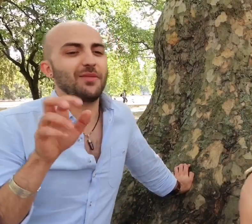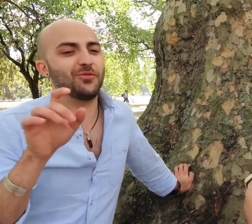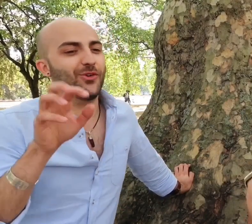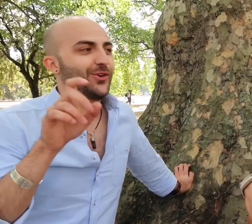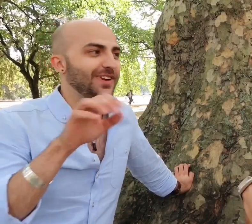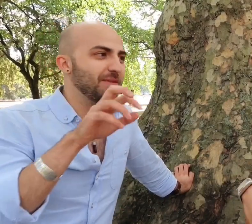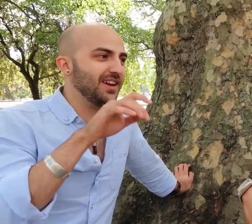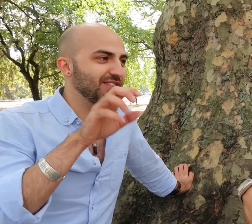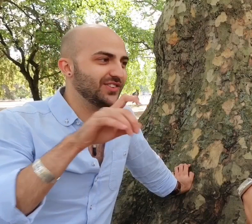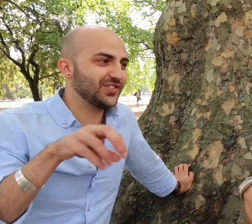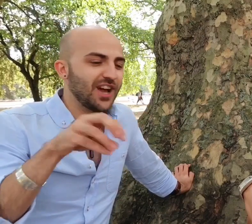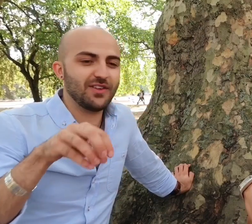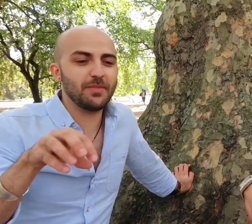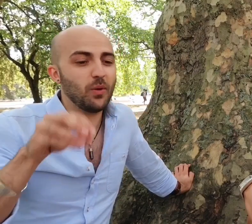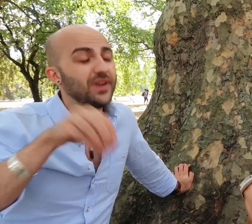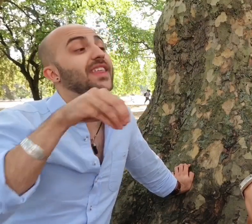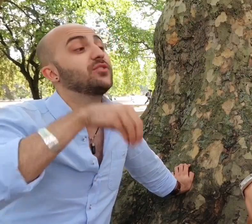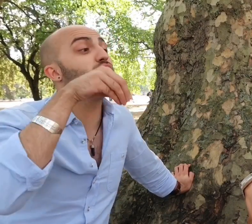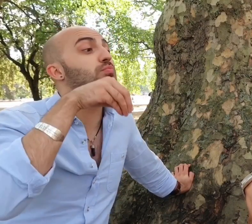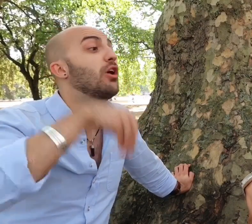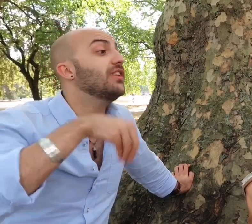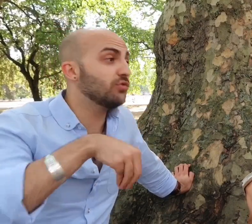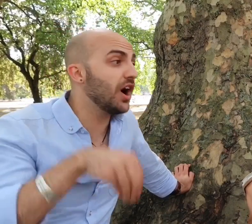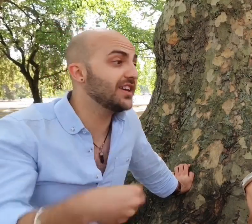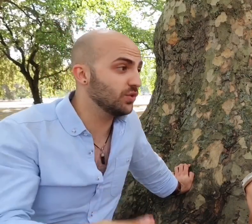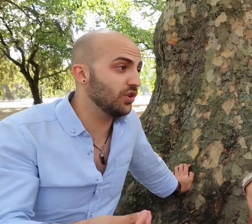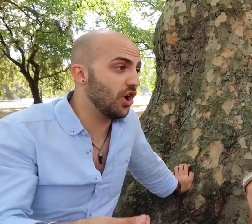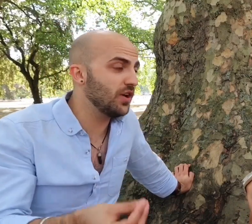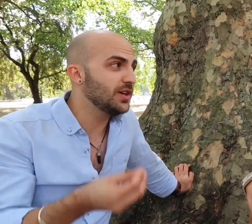uproar and a bit of a scurry about whether that's morally right or not